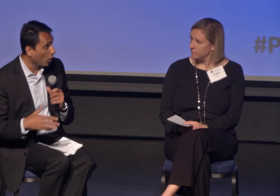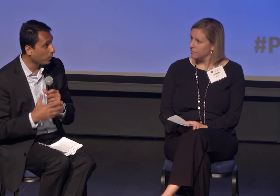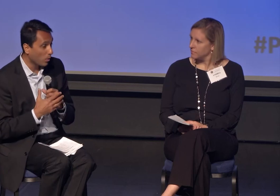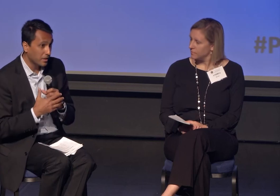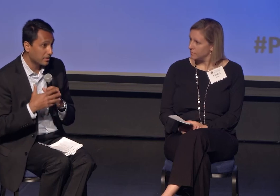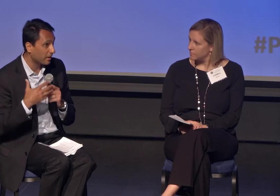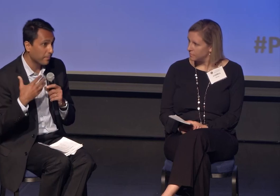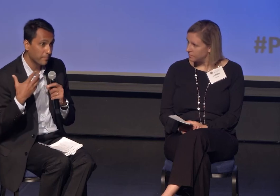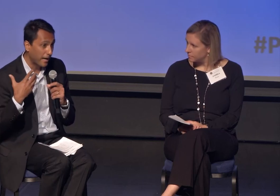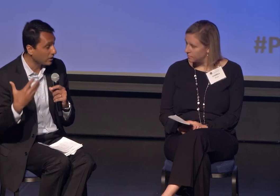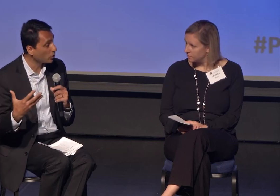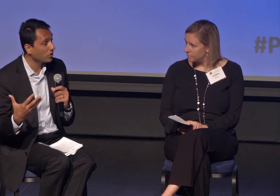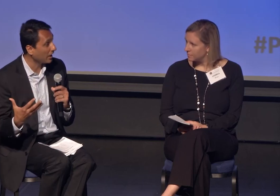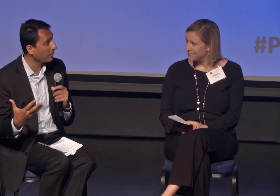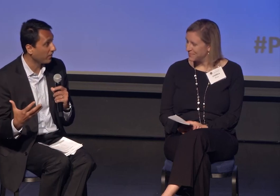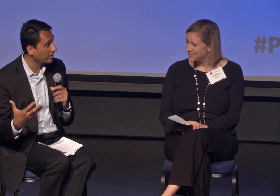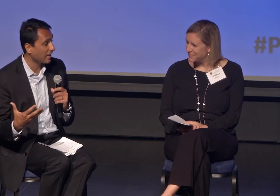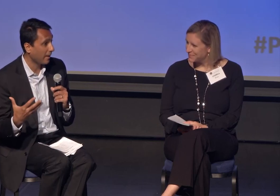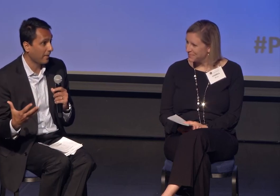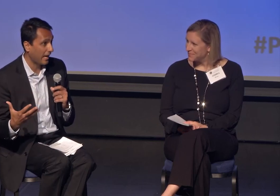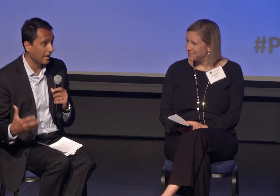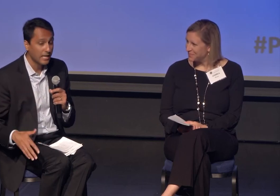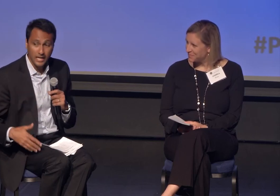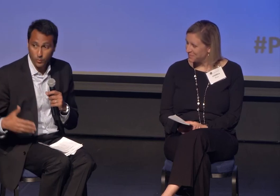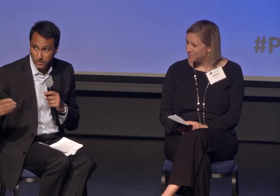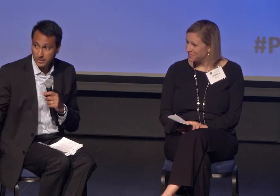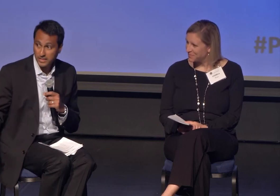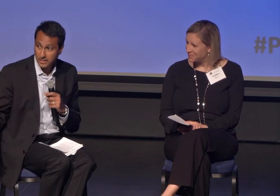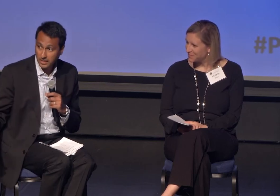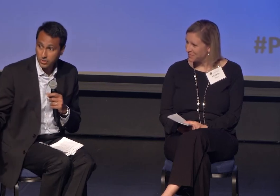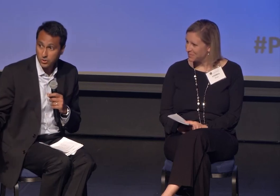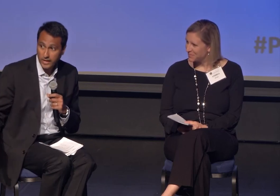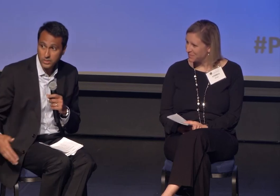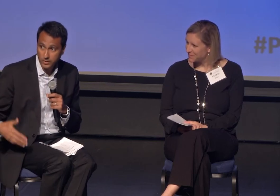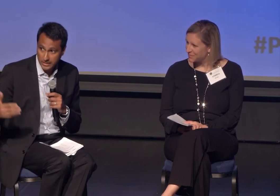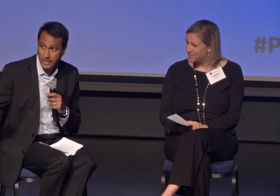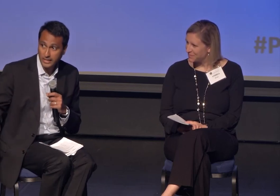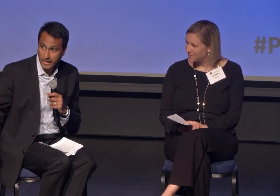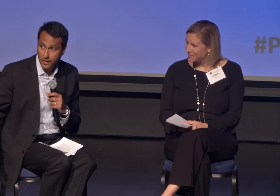Hope was the major theme of his campaign. One of the things he stressed when Dalia and I